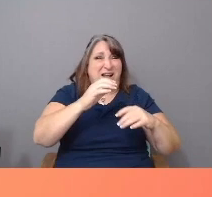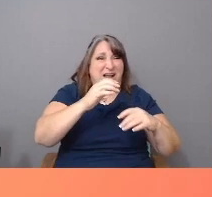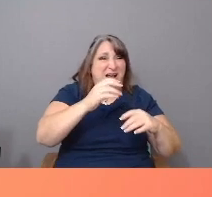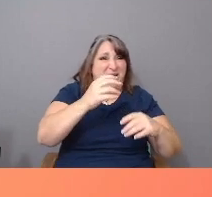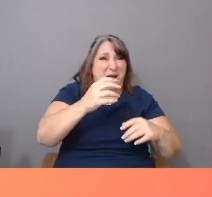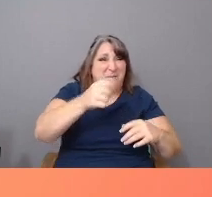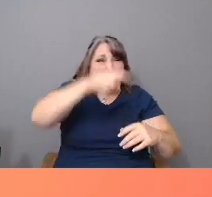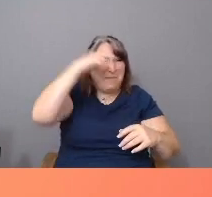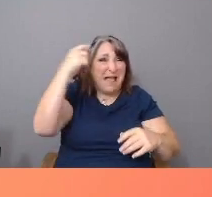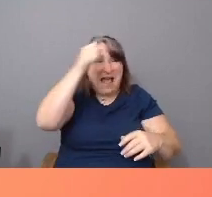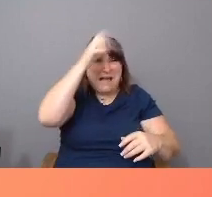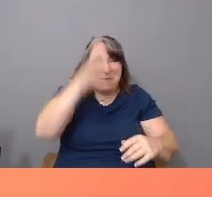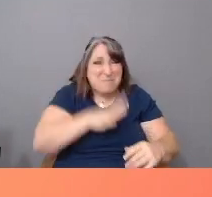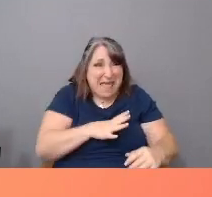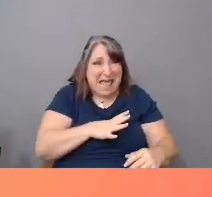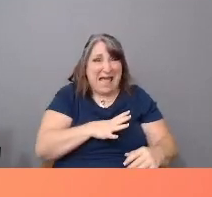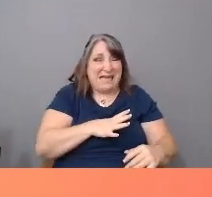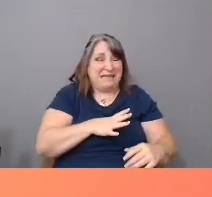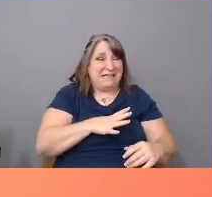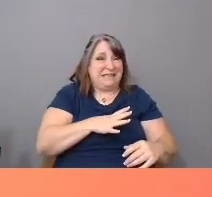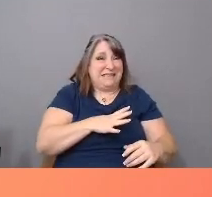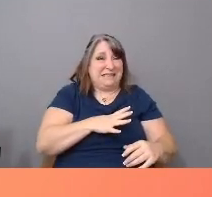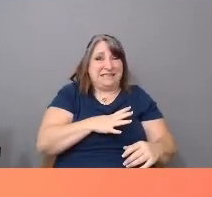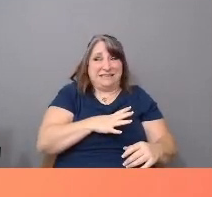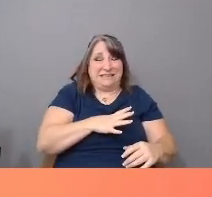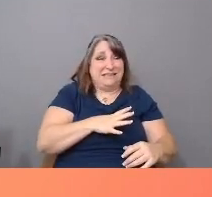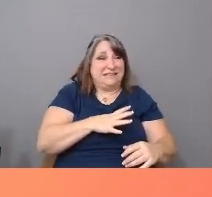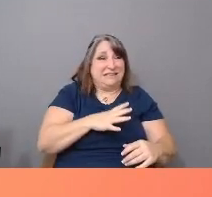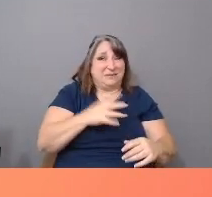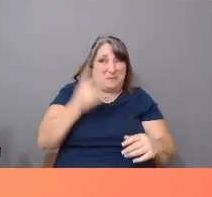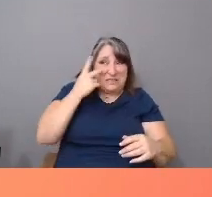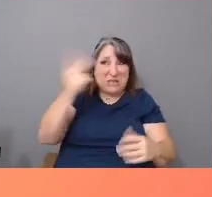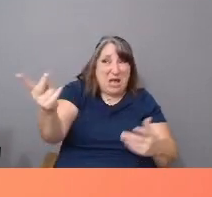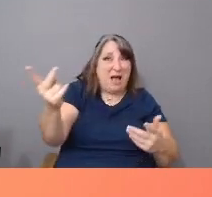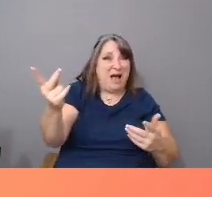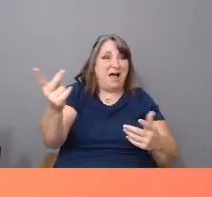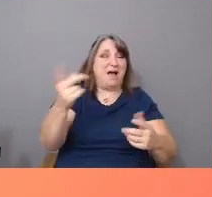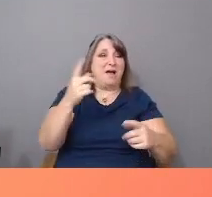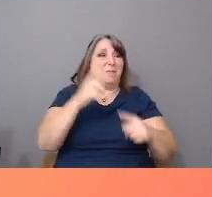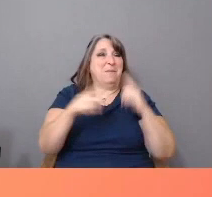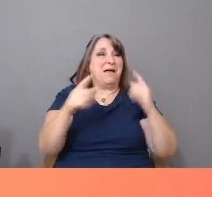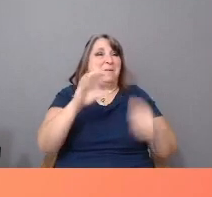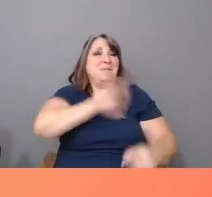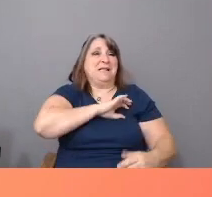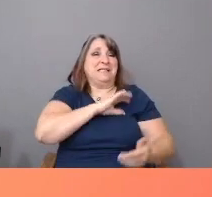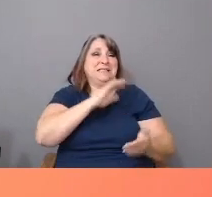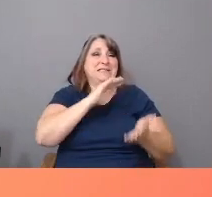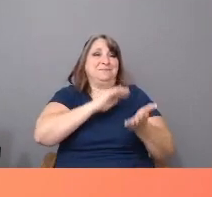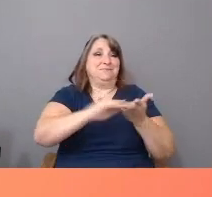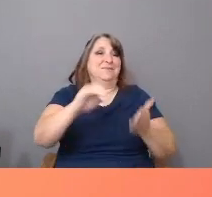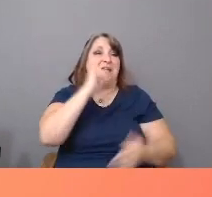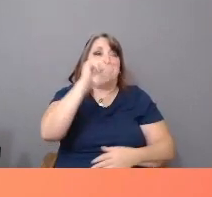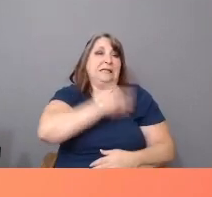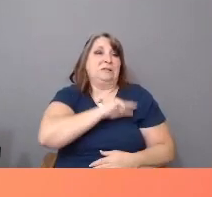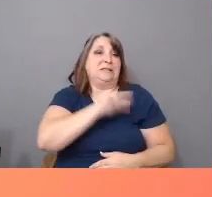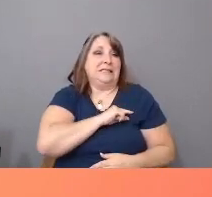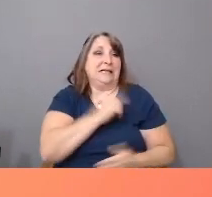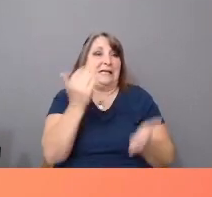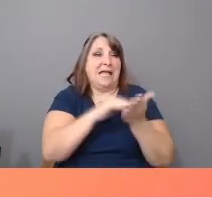And this just keeps happening over and over in courts across the nation, even though citizen journalists, mostly BIPOC,